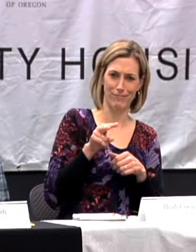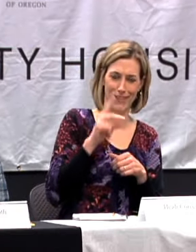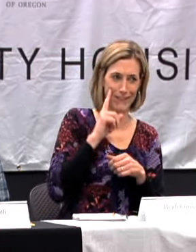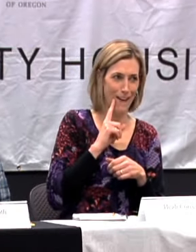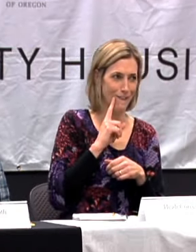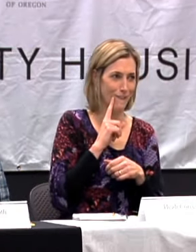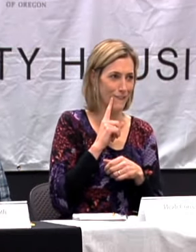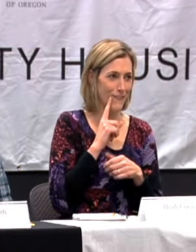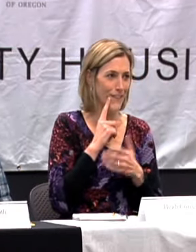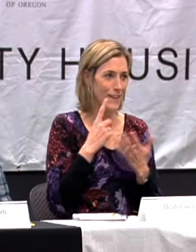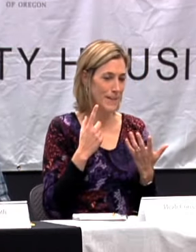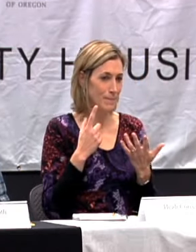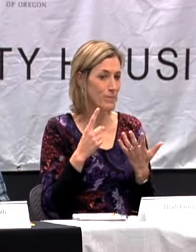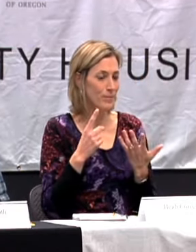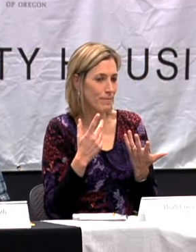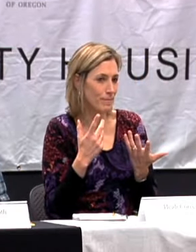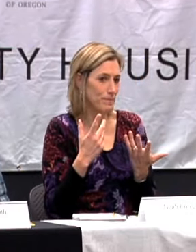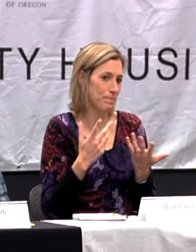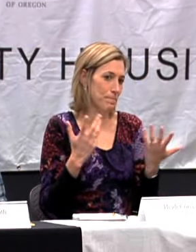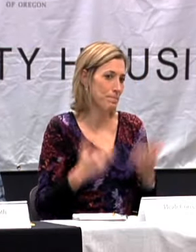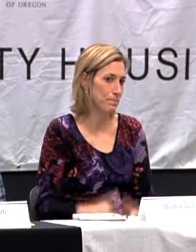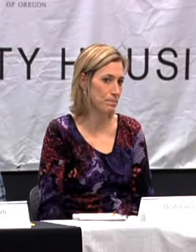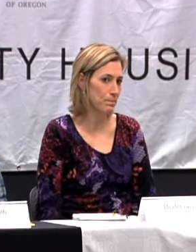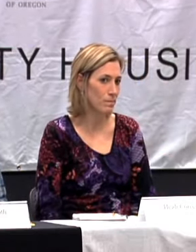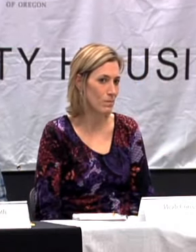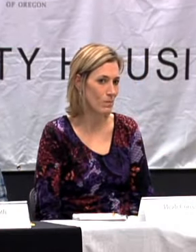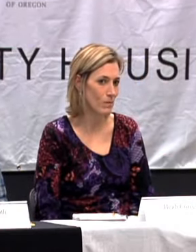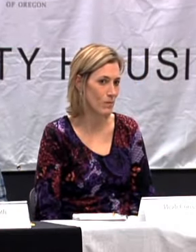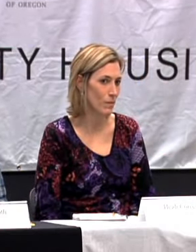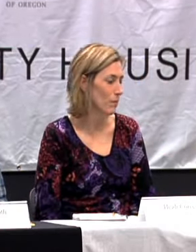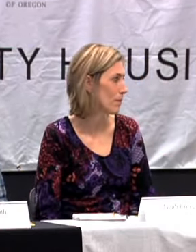WAS MY FIRST KIND OF REALIZATION OF A DEAF PERSON.